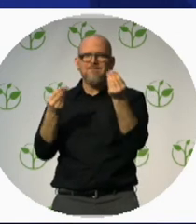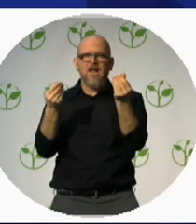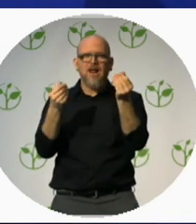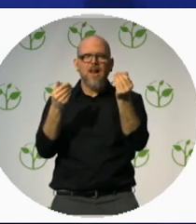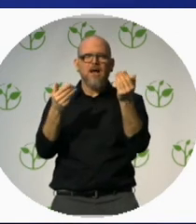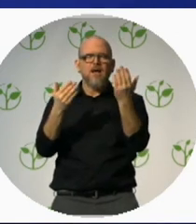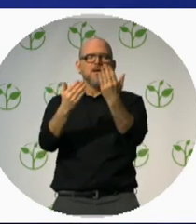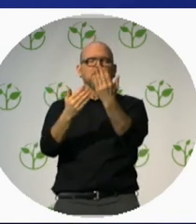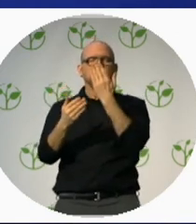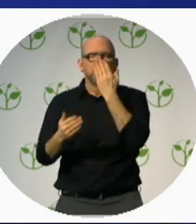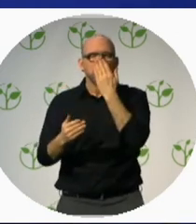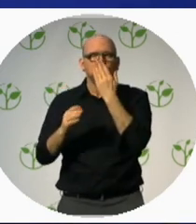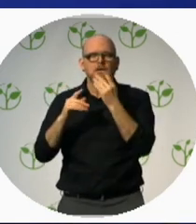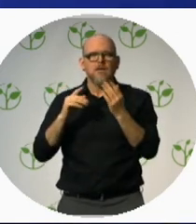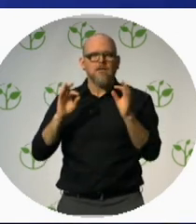Beautiful, beautiful.